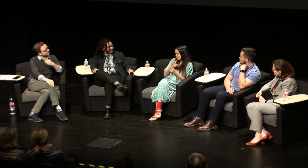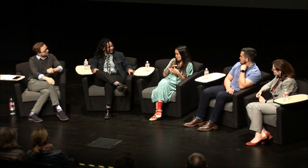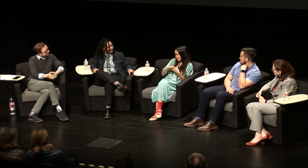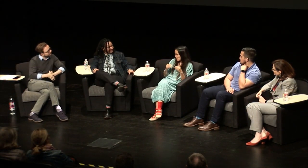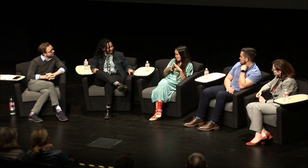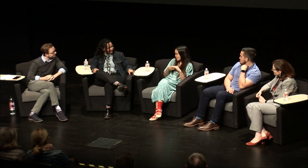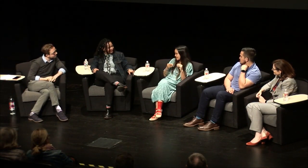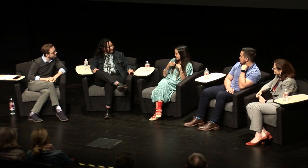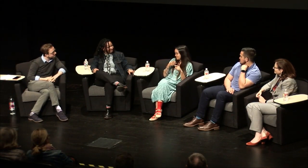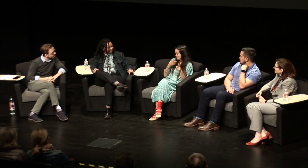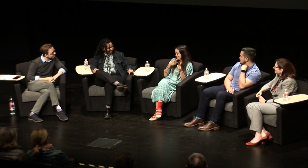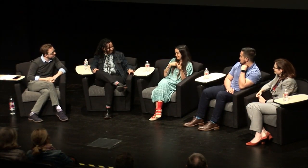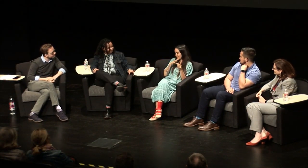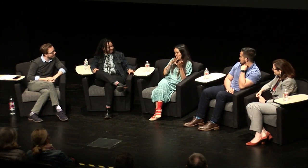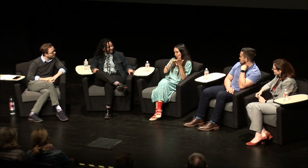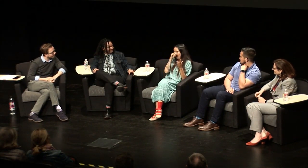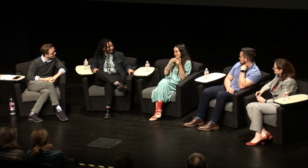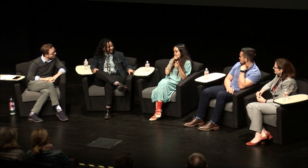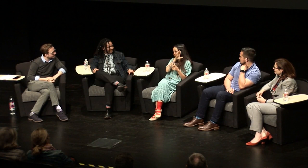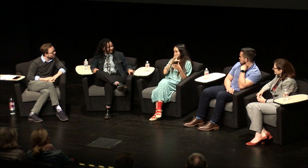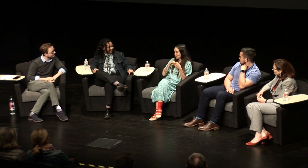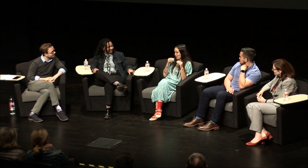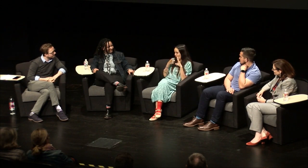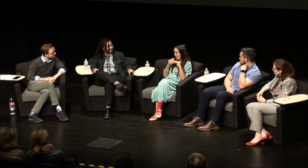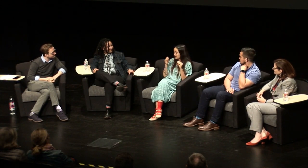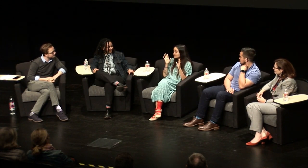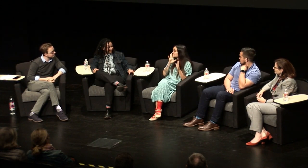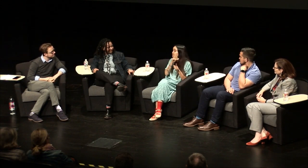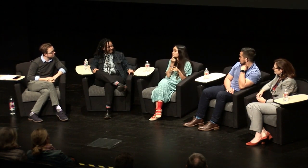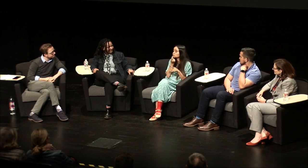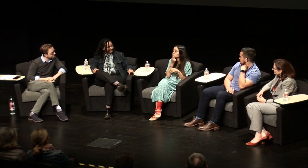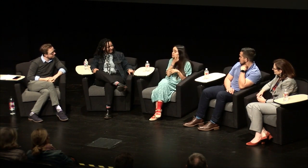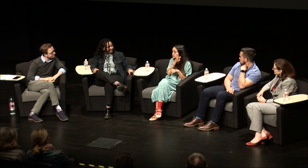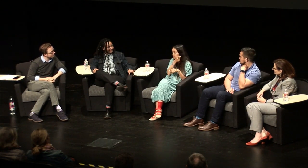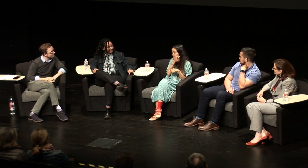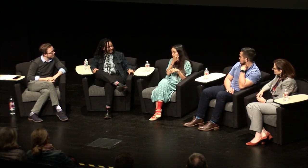brother story; it's with my sister so I learned from my sister what she